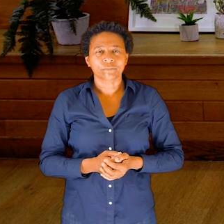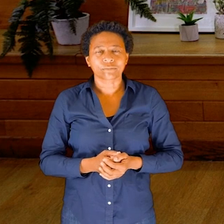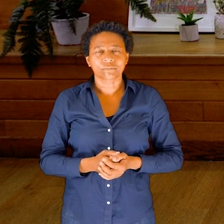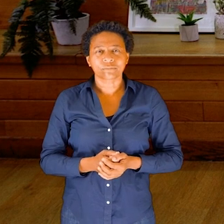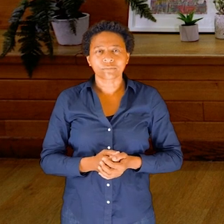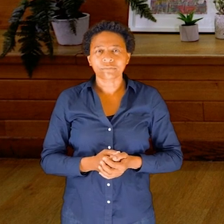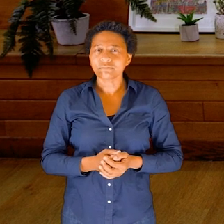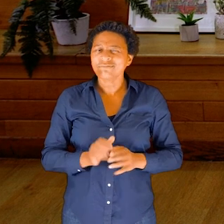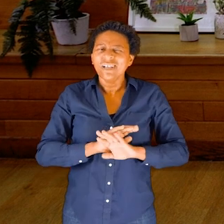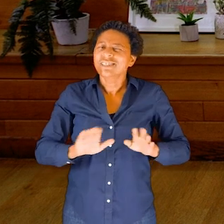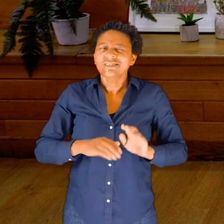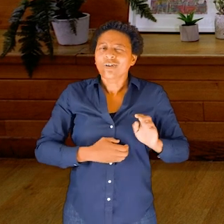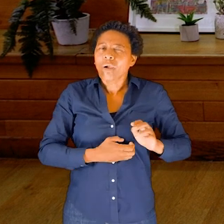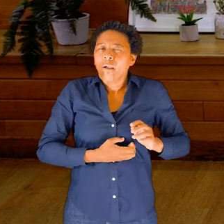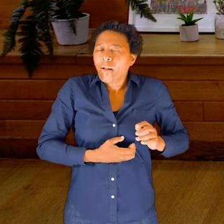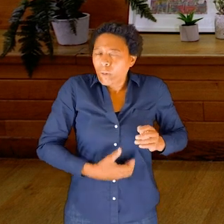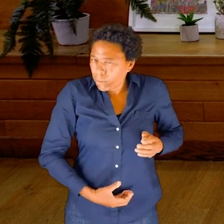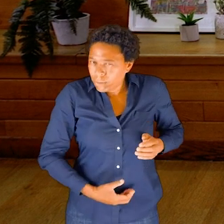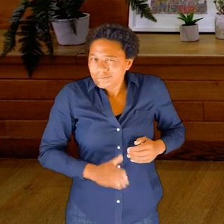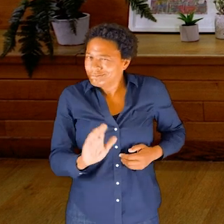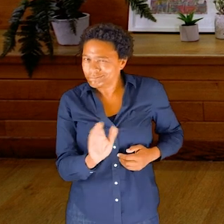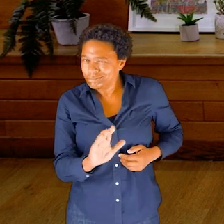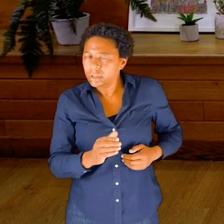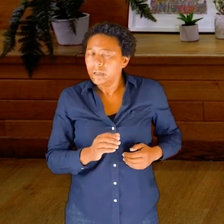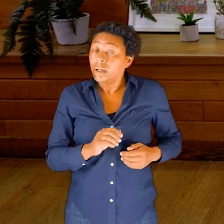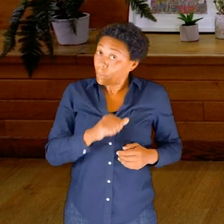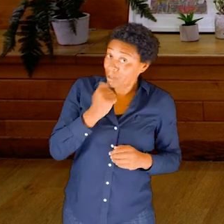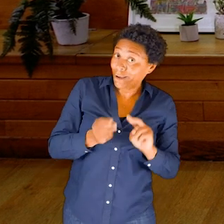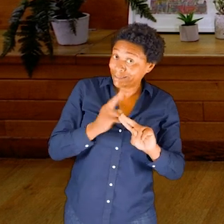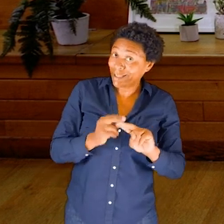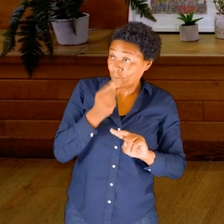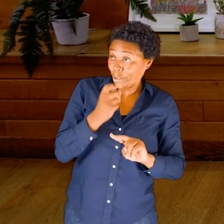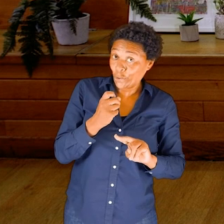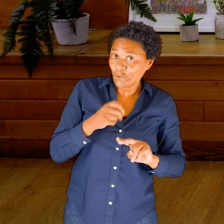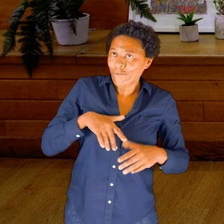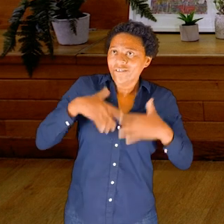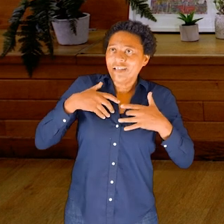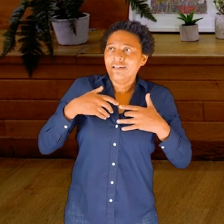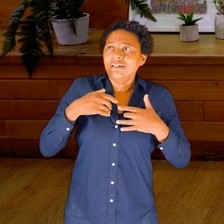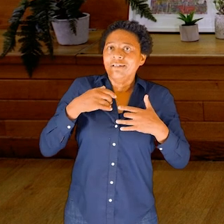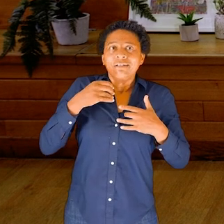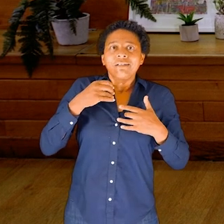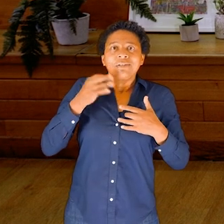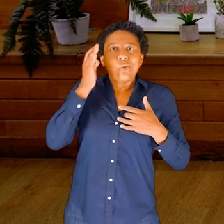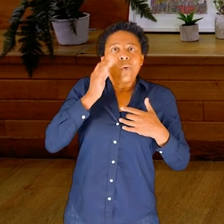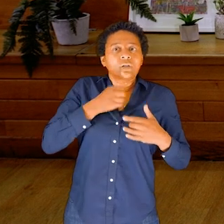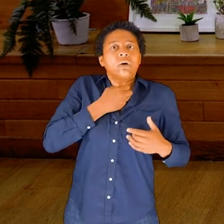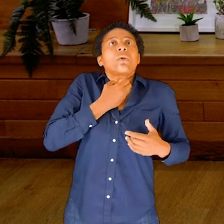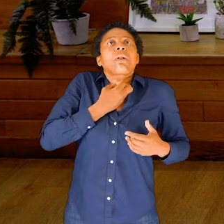It doesn’t go all the way down your spine. It would be nice if it does, because perhaps we could feel our whole spine through that water going down.